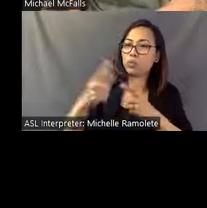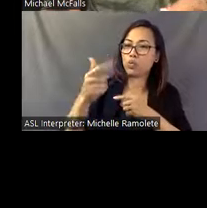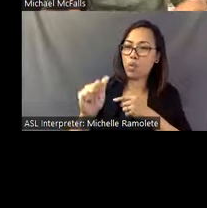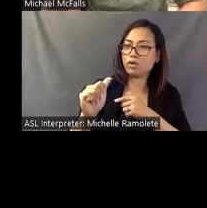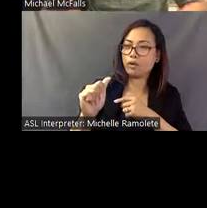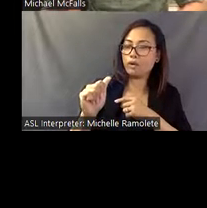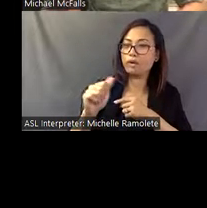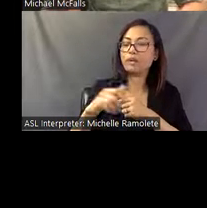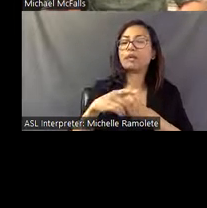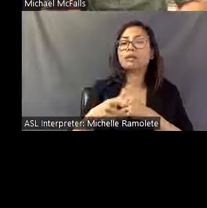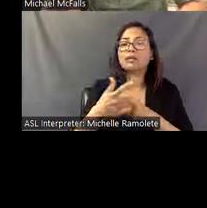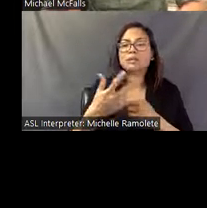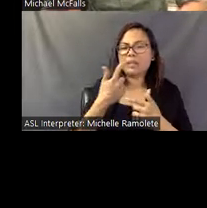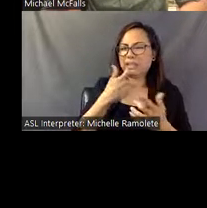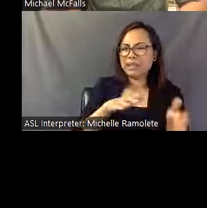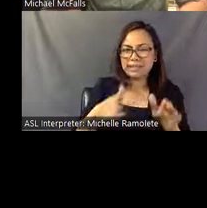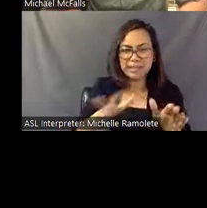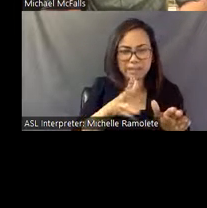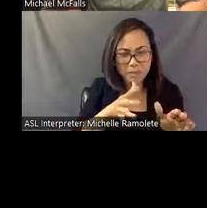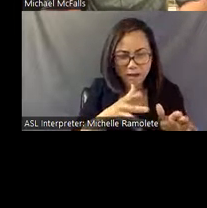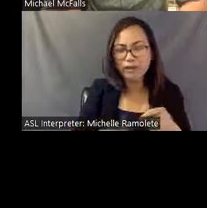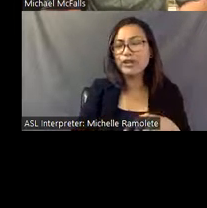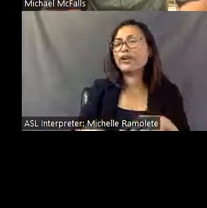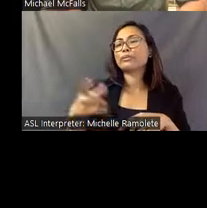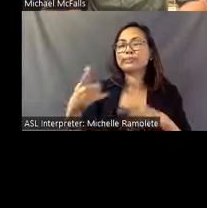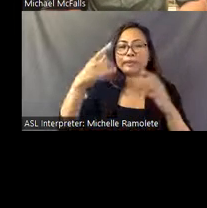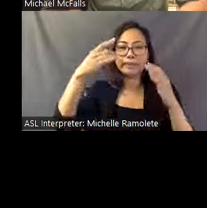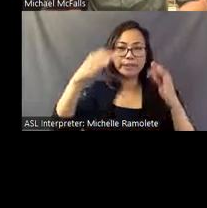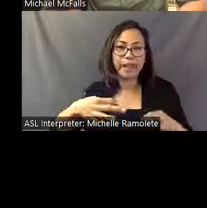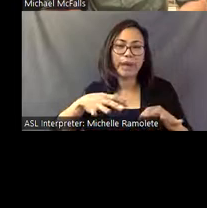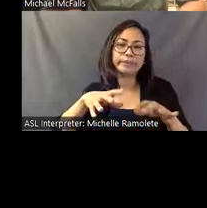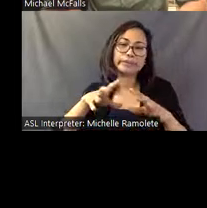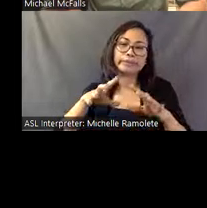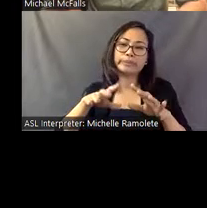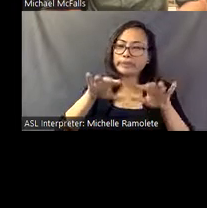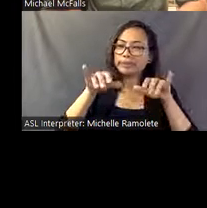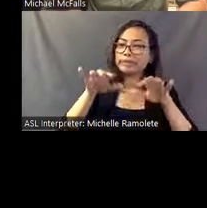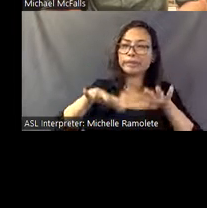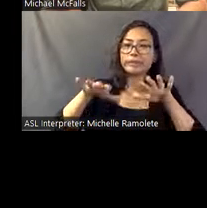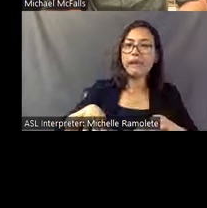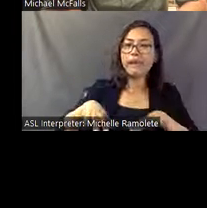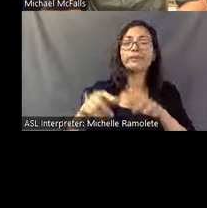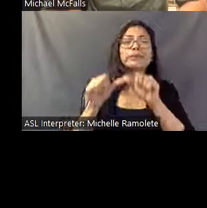The house was seven acres, deep in the pine woods of rural Marin County. He continued working as a fortune teller.